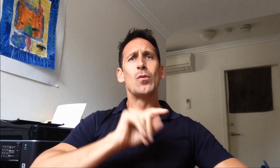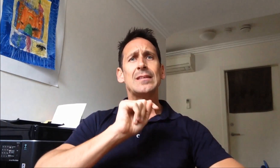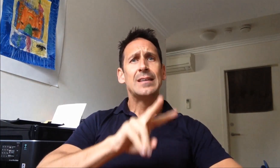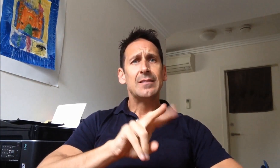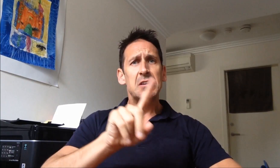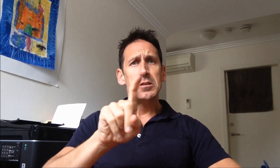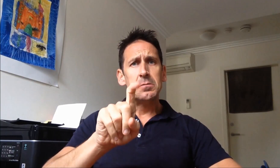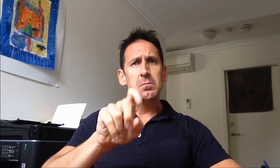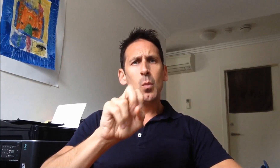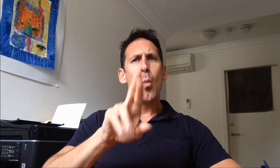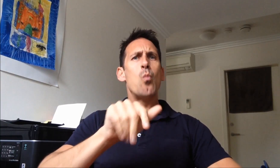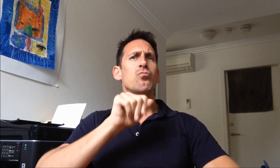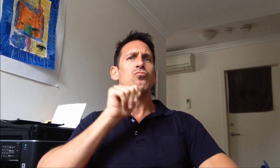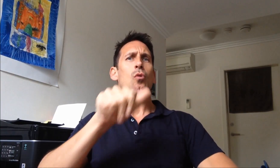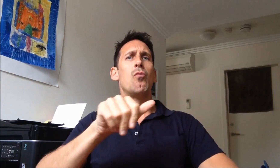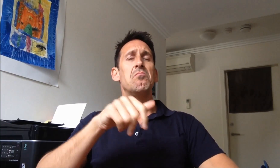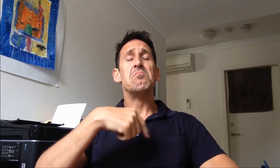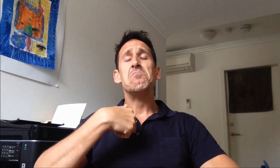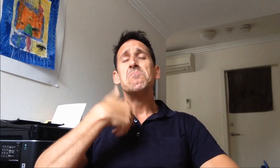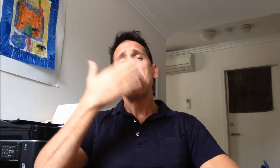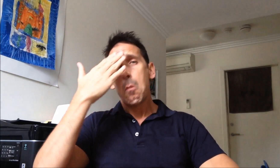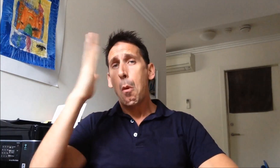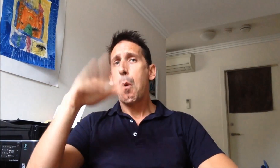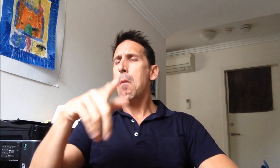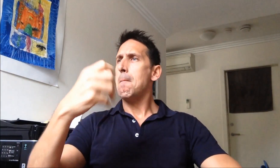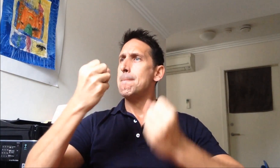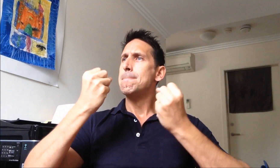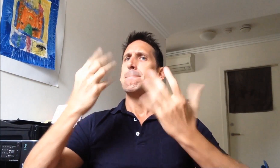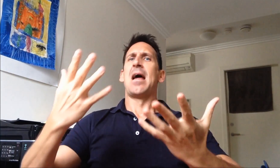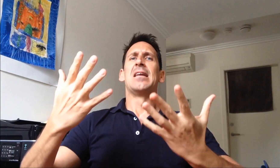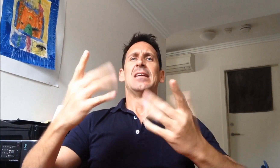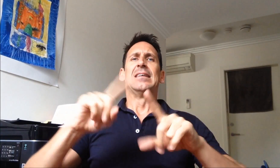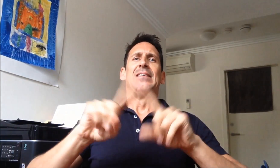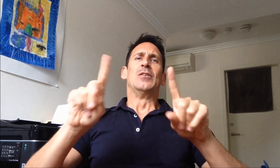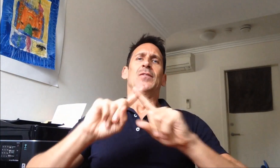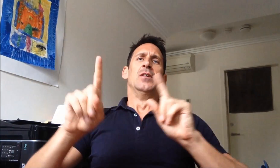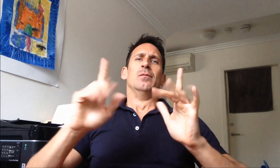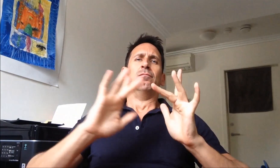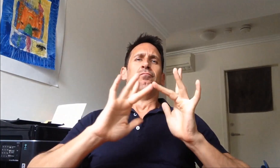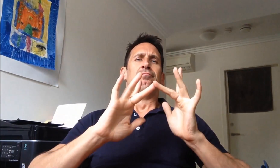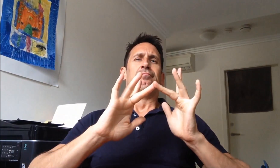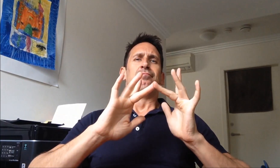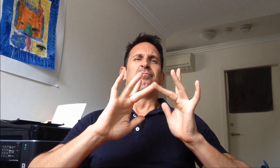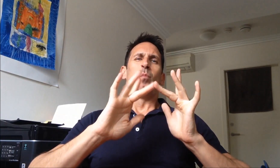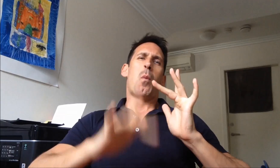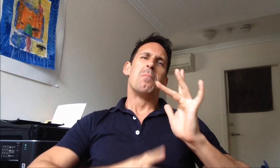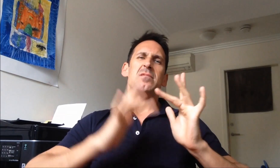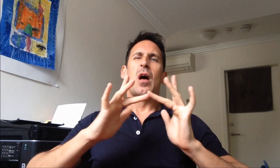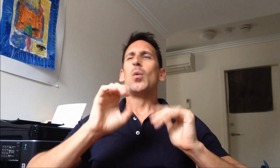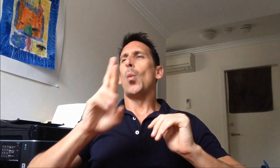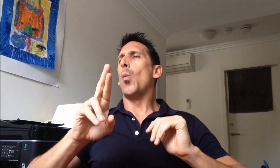Do you want interpreters back on your TV like before? I'm aware there are many websites